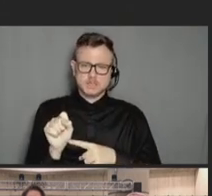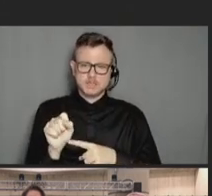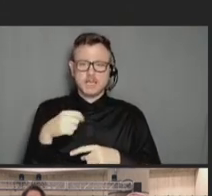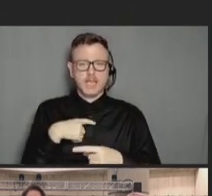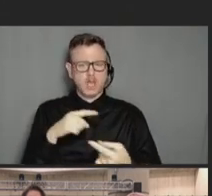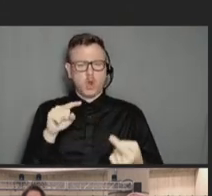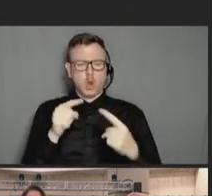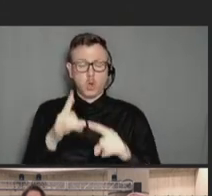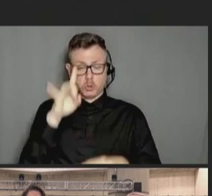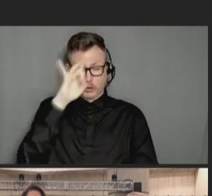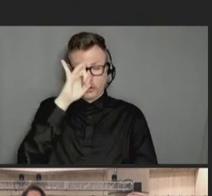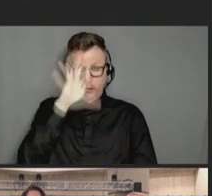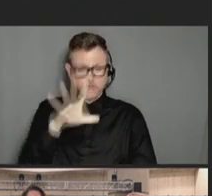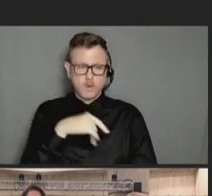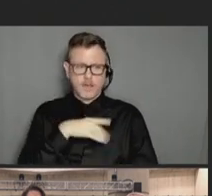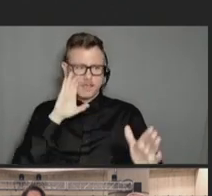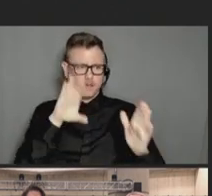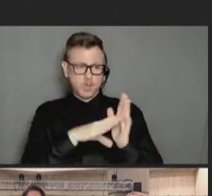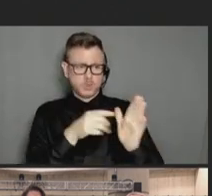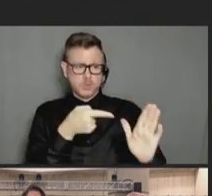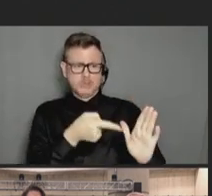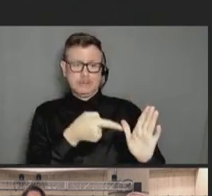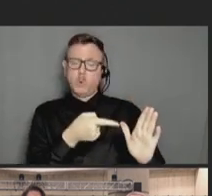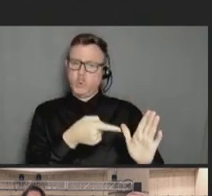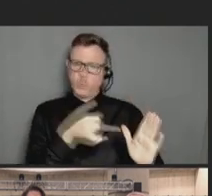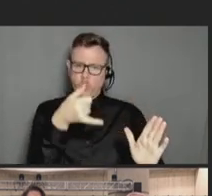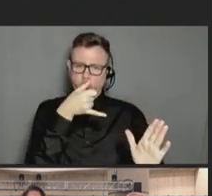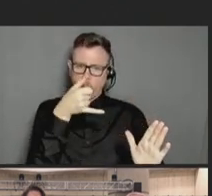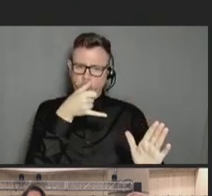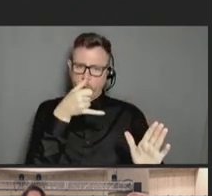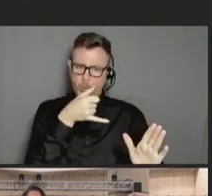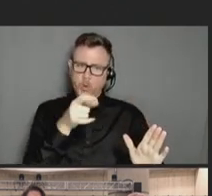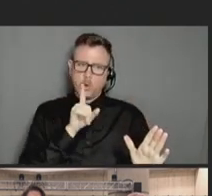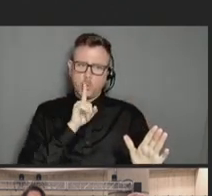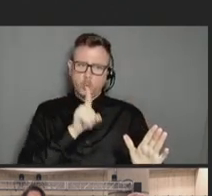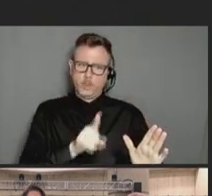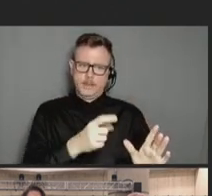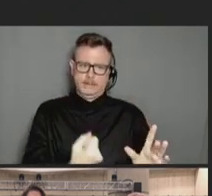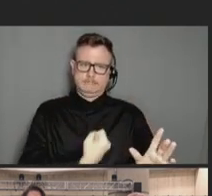those pictures are impressive, right? What you do for really impressive pictures for